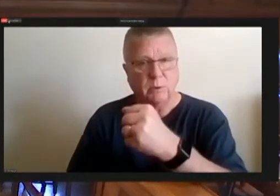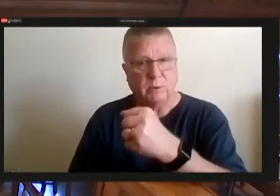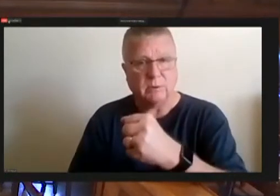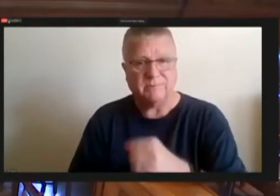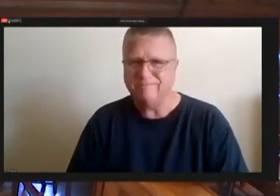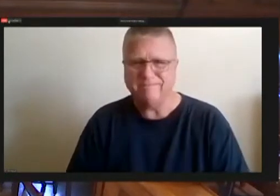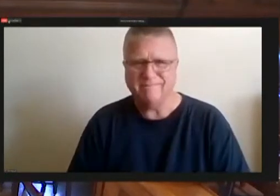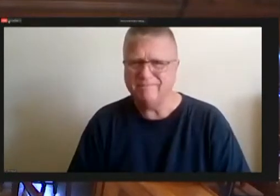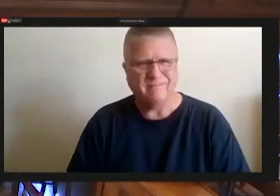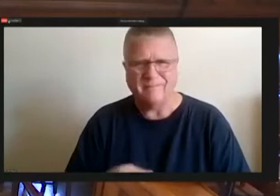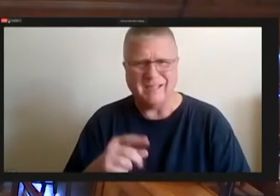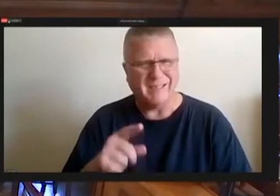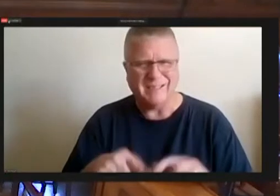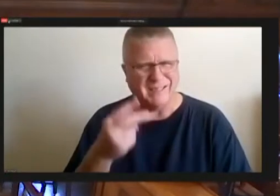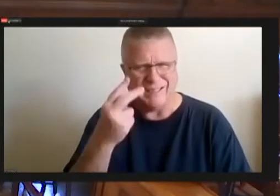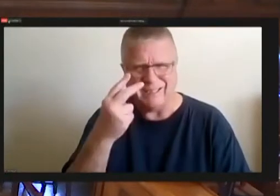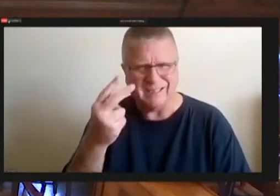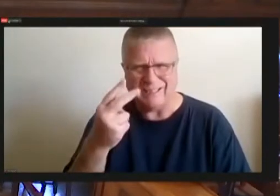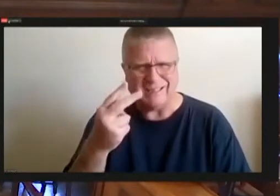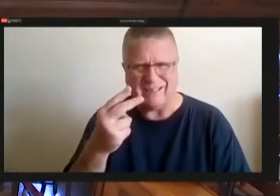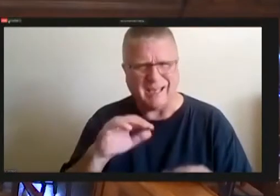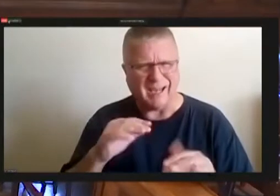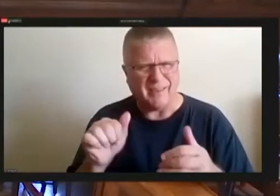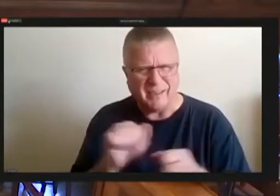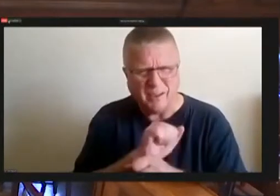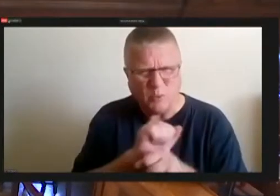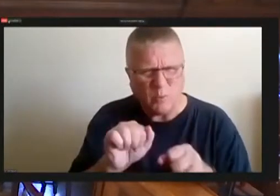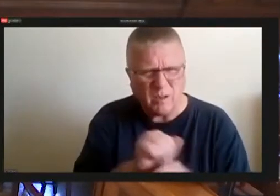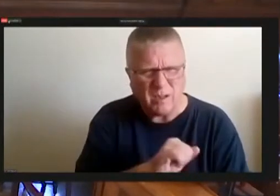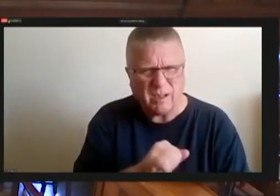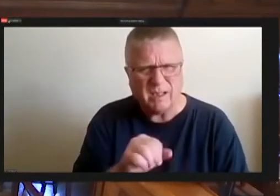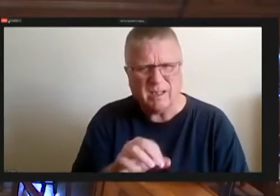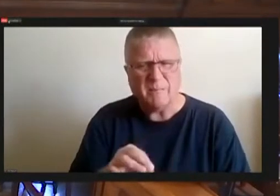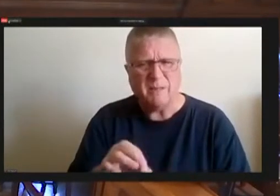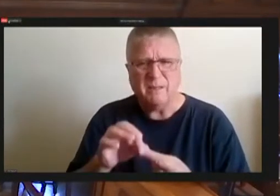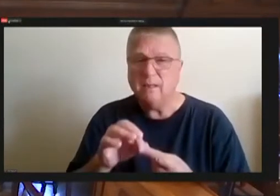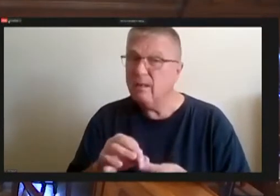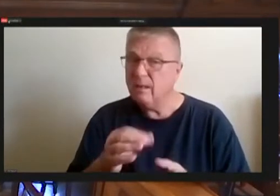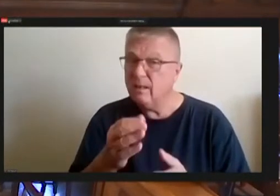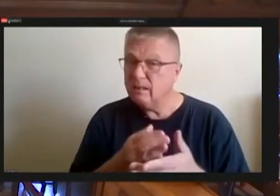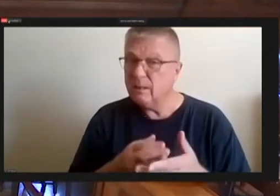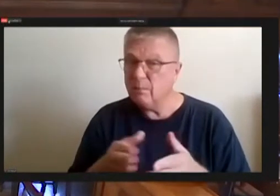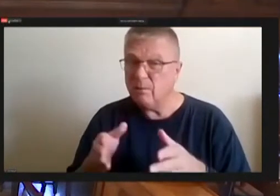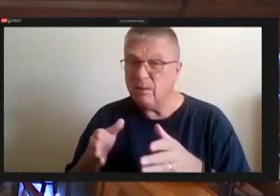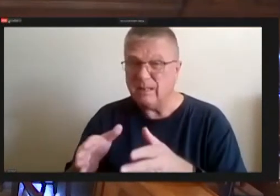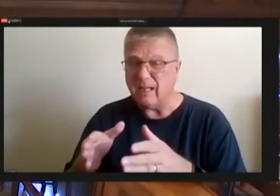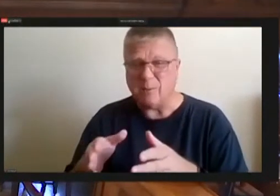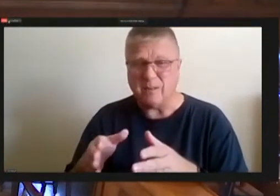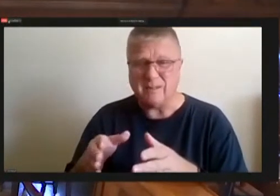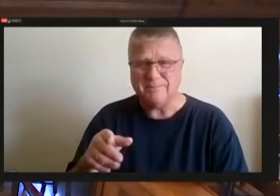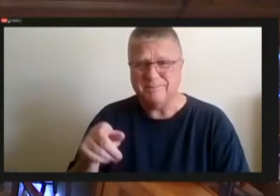to how that's going to work, especially considering some of our sidewalks are some of the most